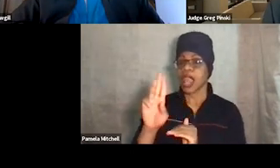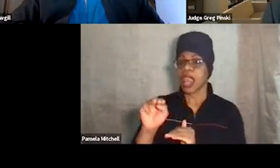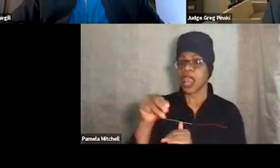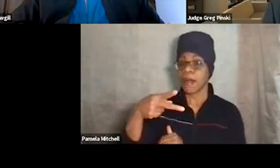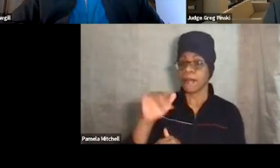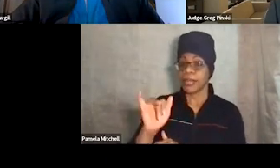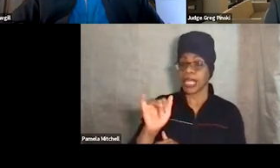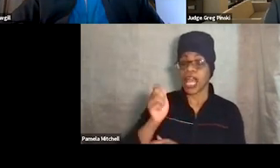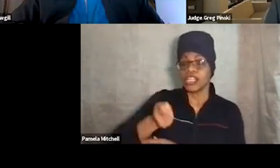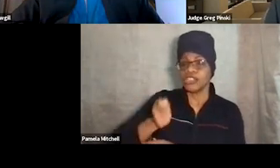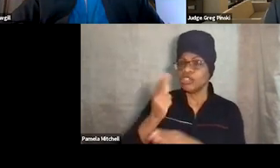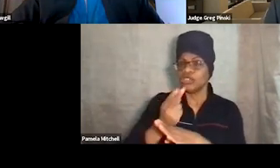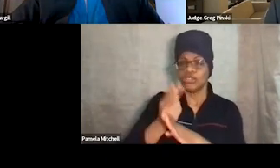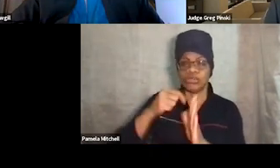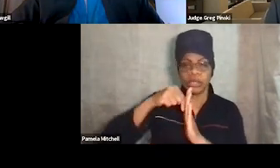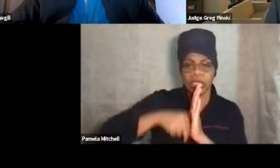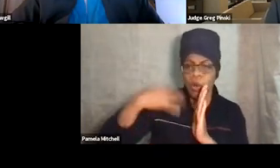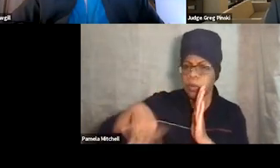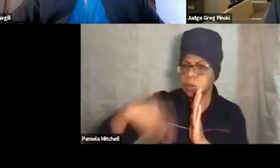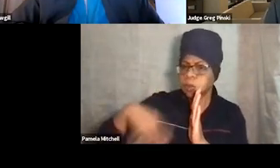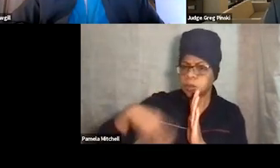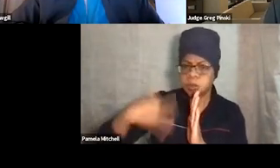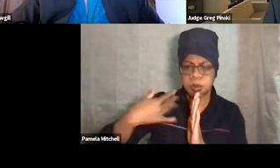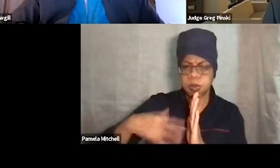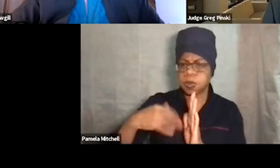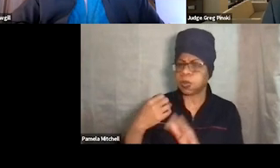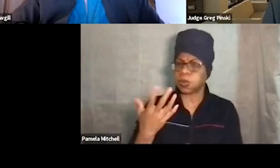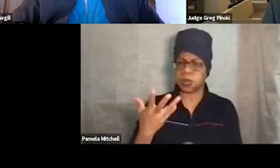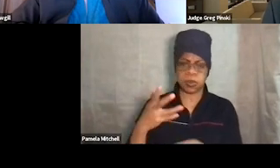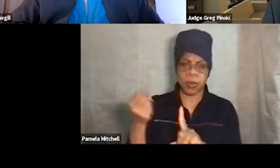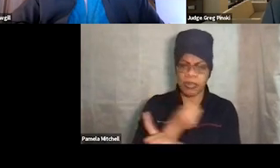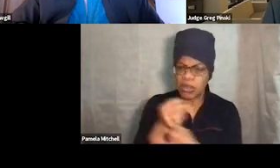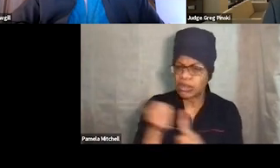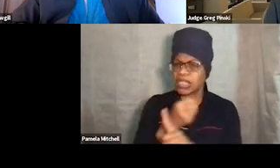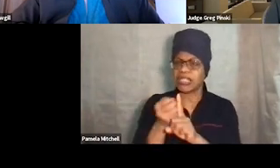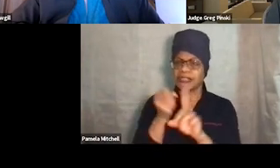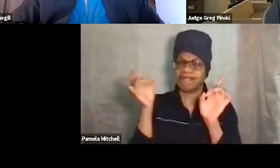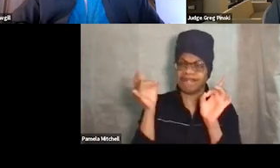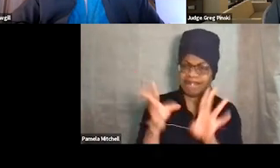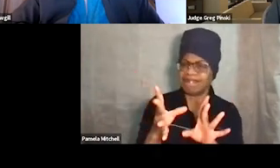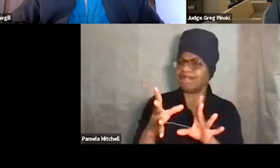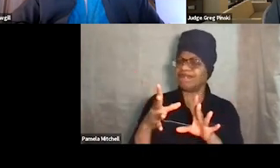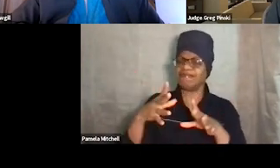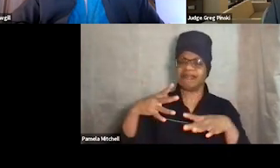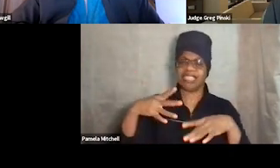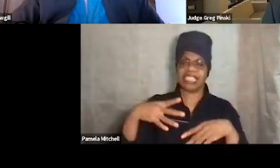used extremely abusive, extremely hostile, and outright offensive language to a participant.